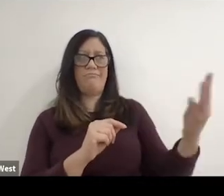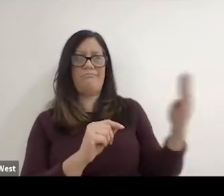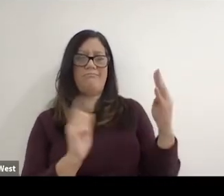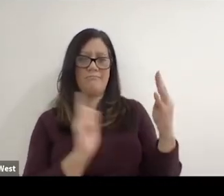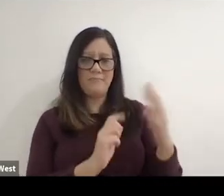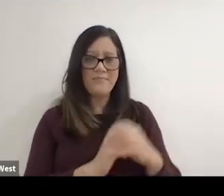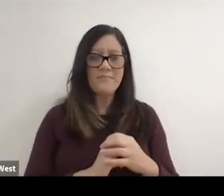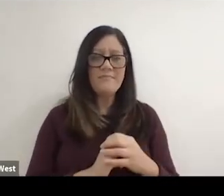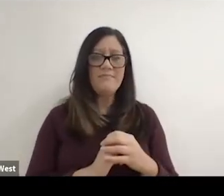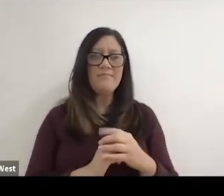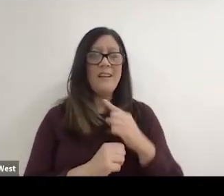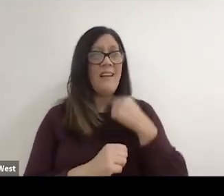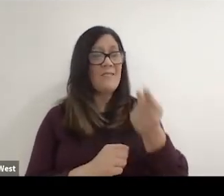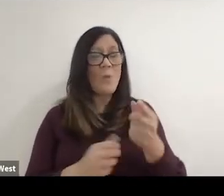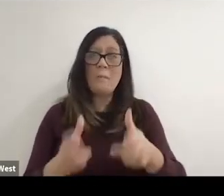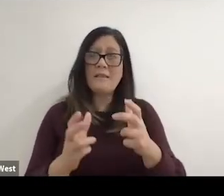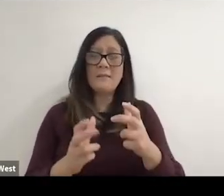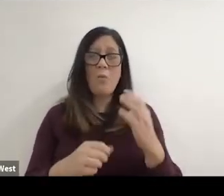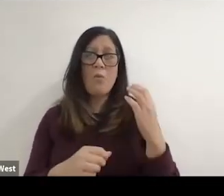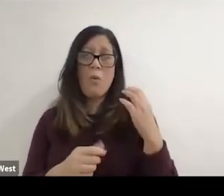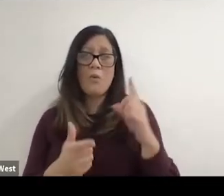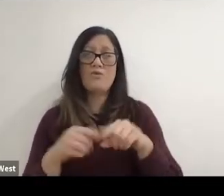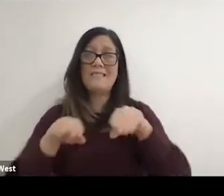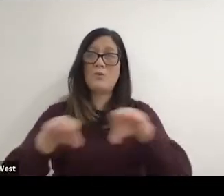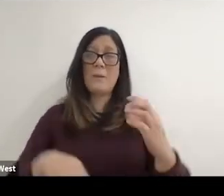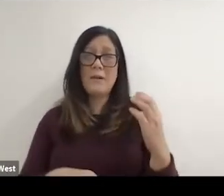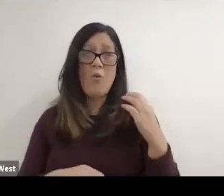coach and the swimming coach what I thought about them before I got it.